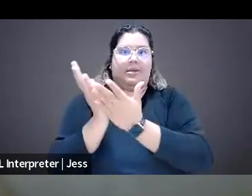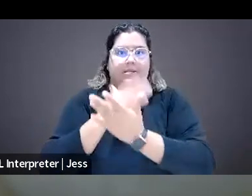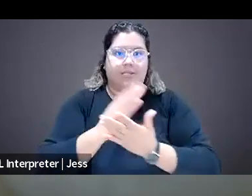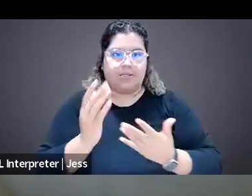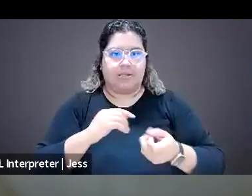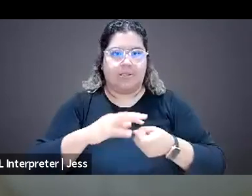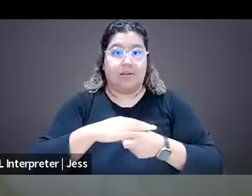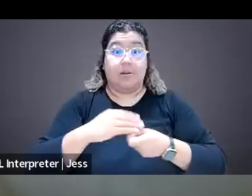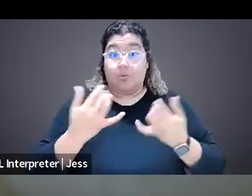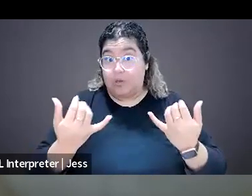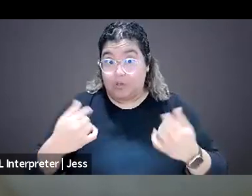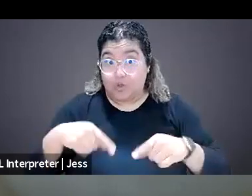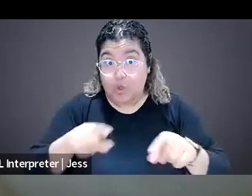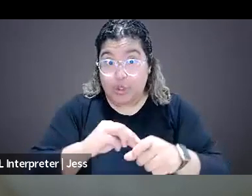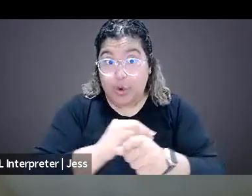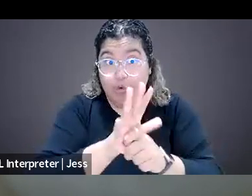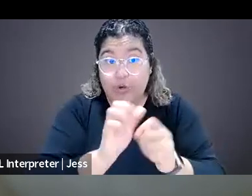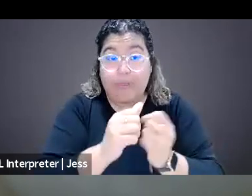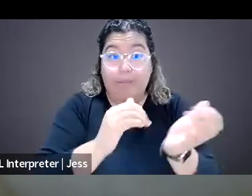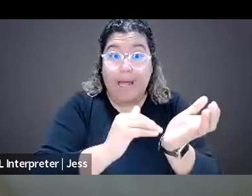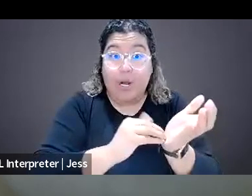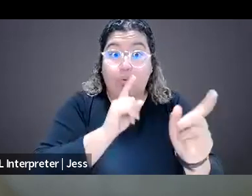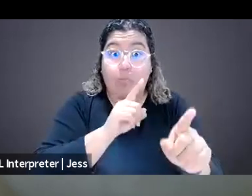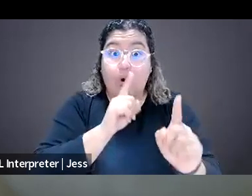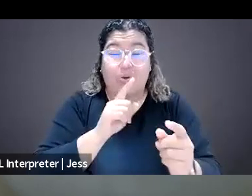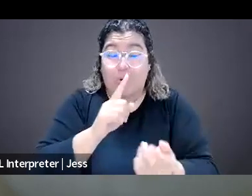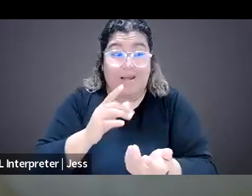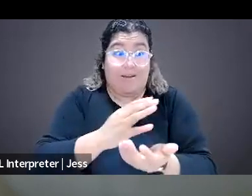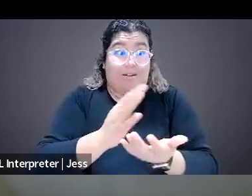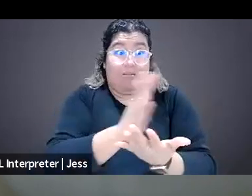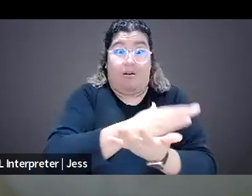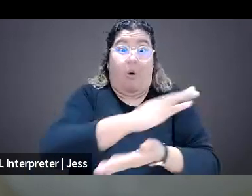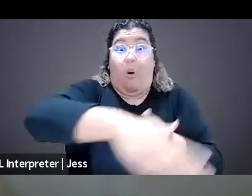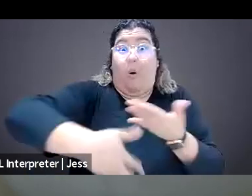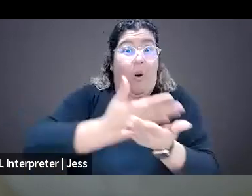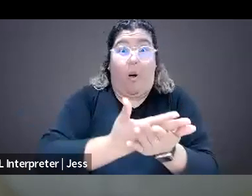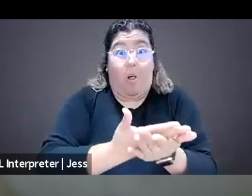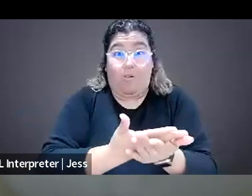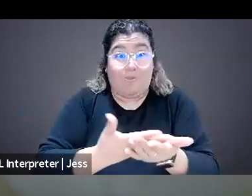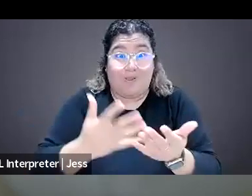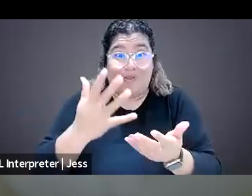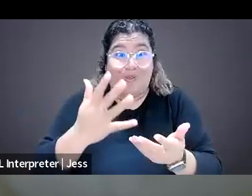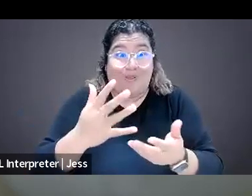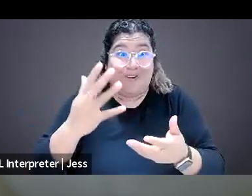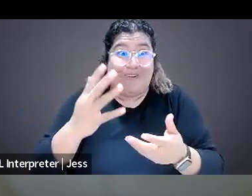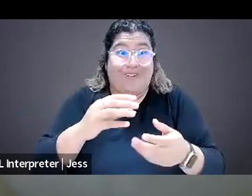So it's across the board now. No beat is off limits when it comes to the capacity